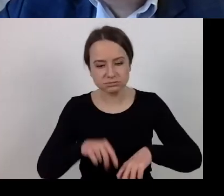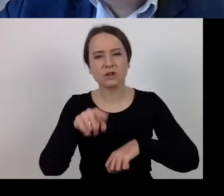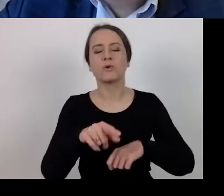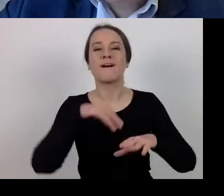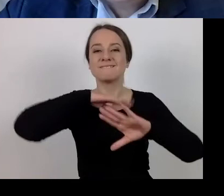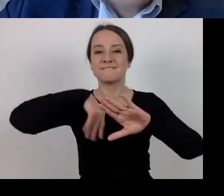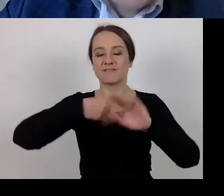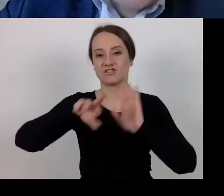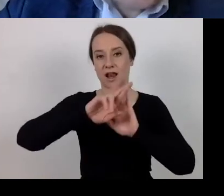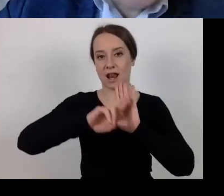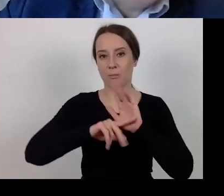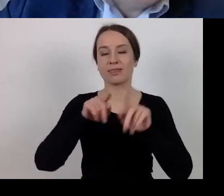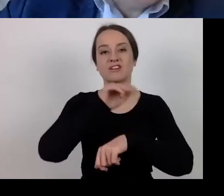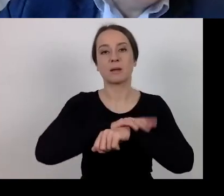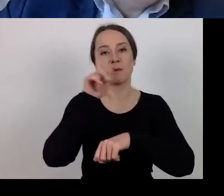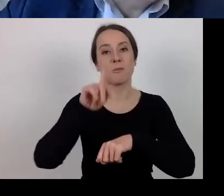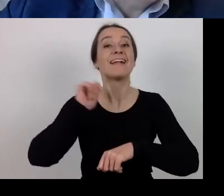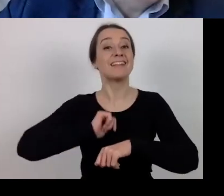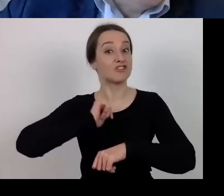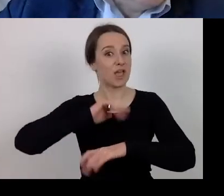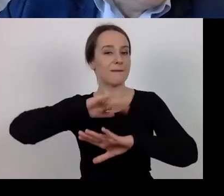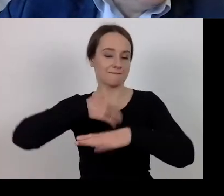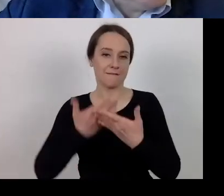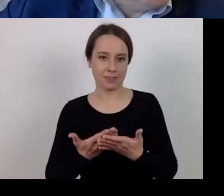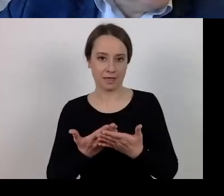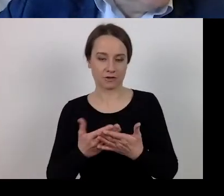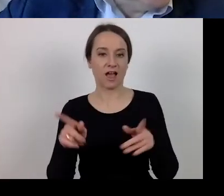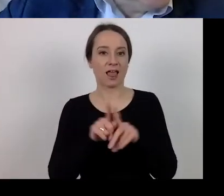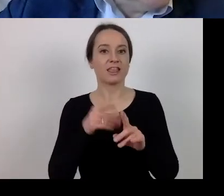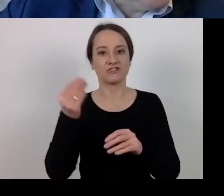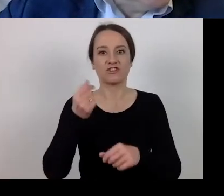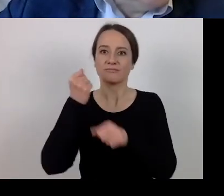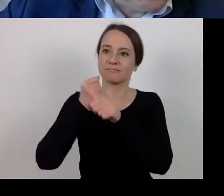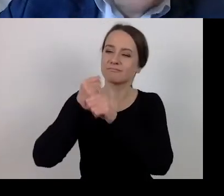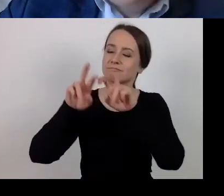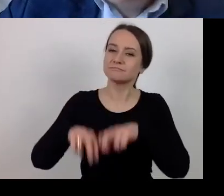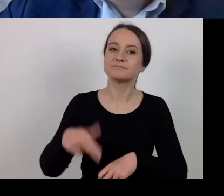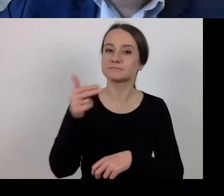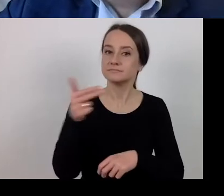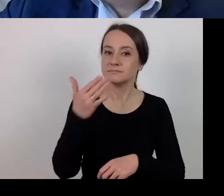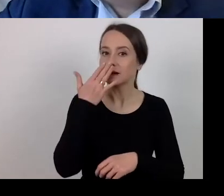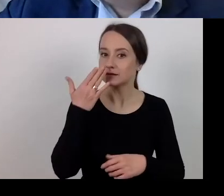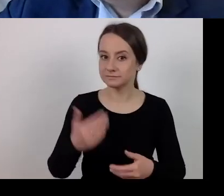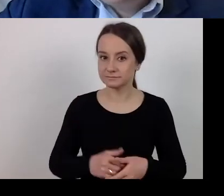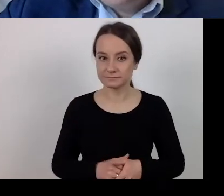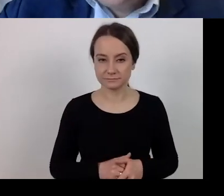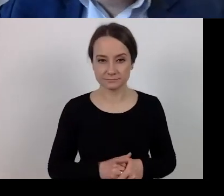to apply PPL internally, but they are also working on various documents.